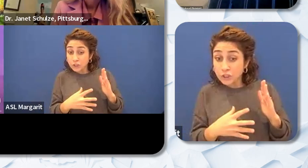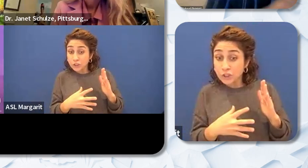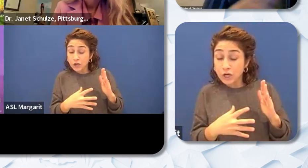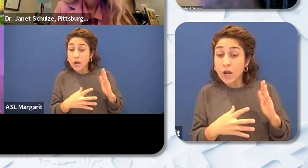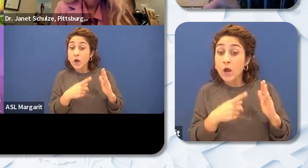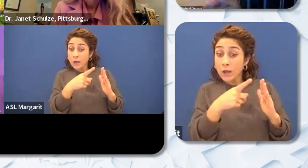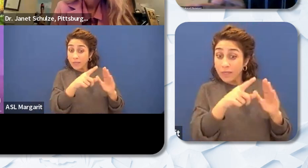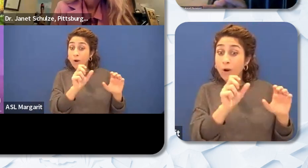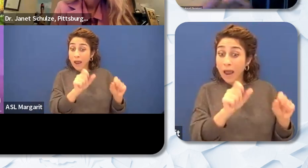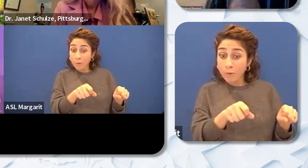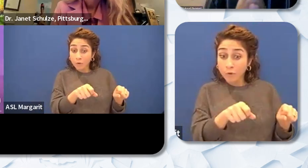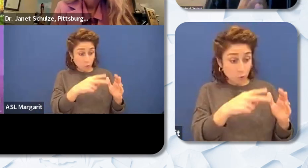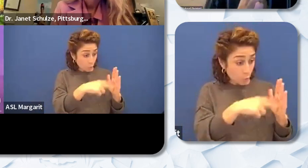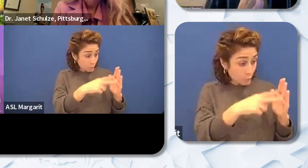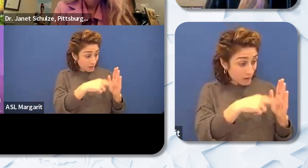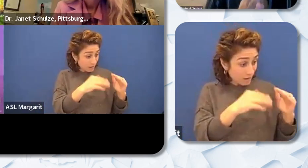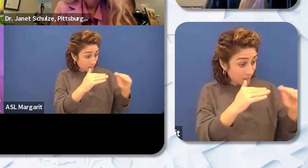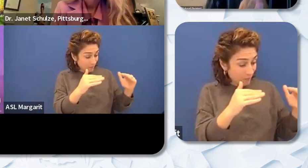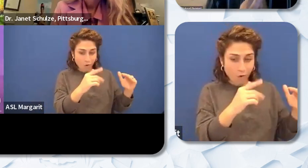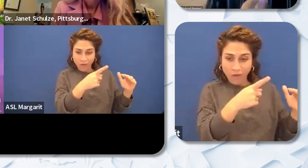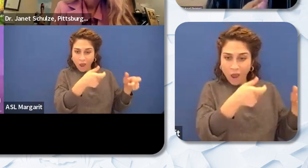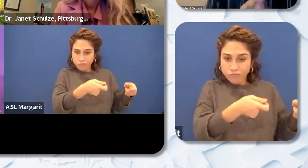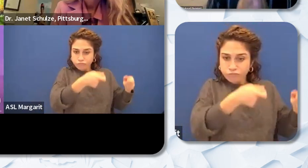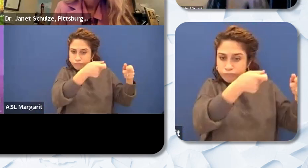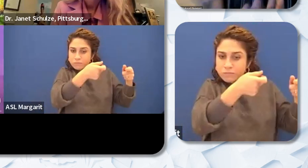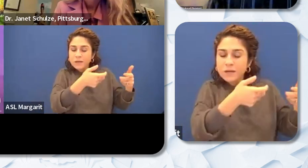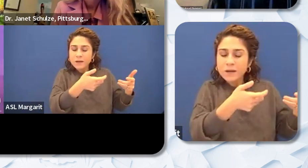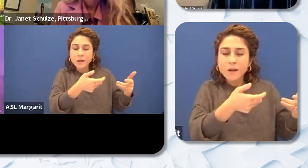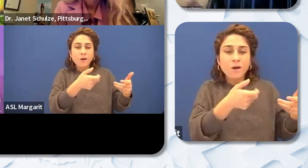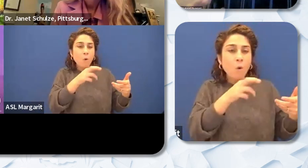their reading to this point” or “They really have great relationships with their parents and these